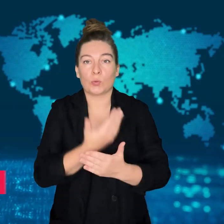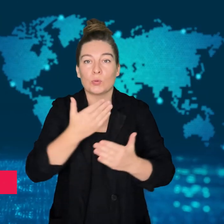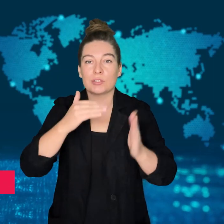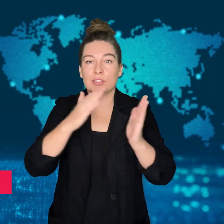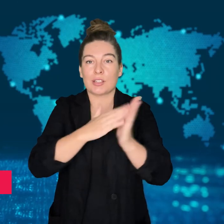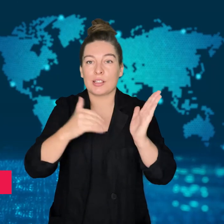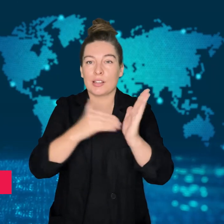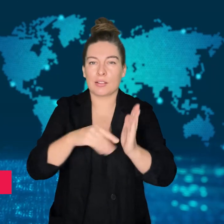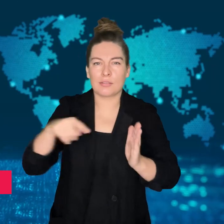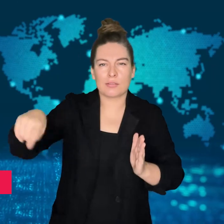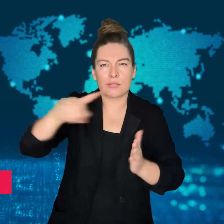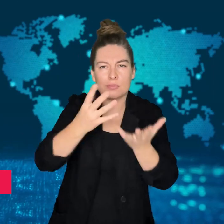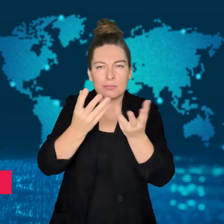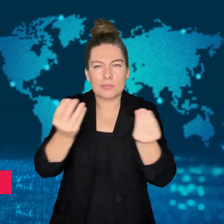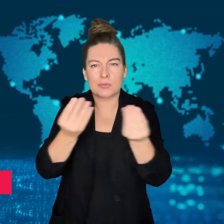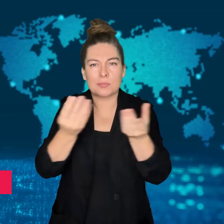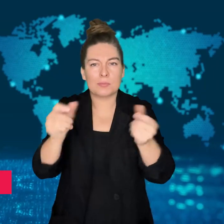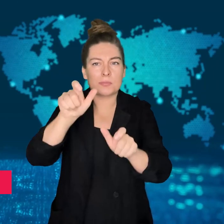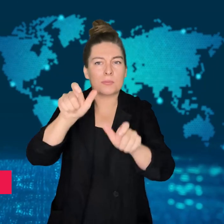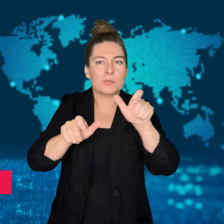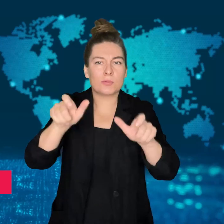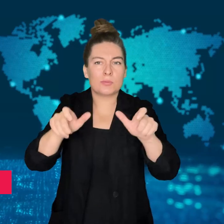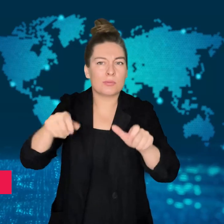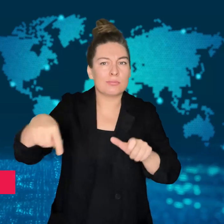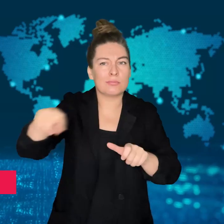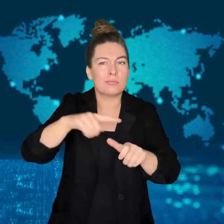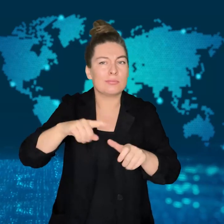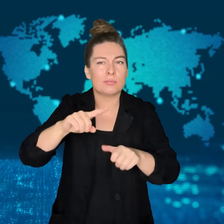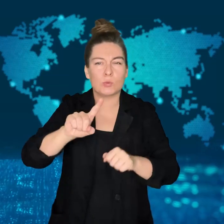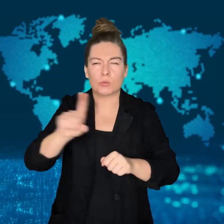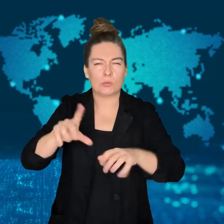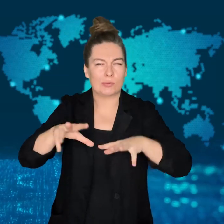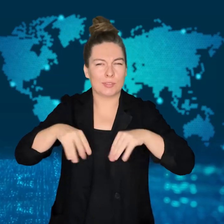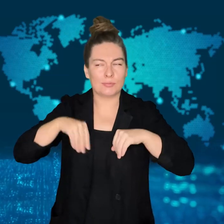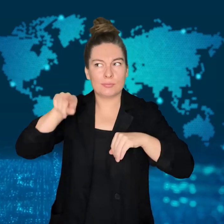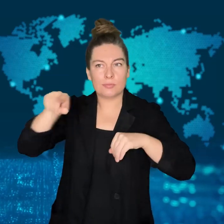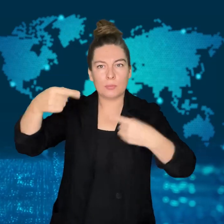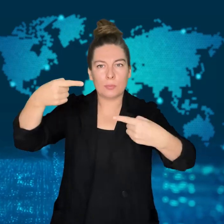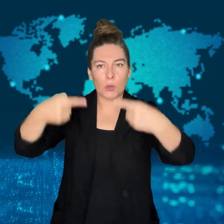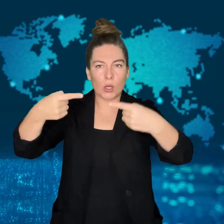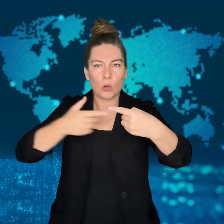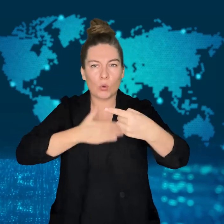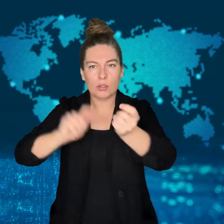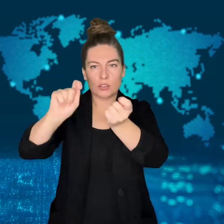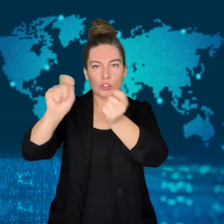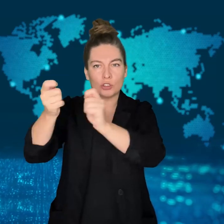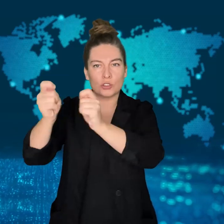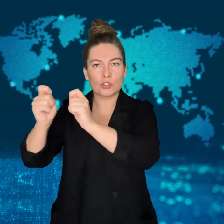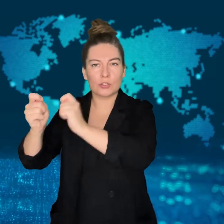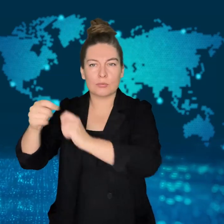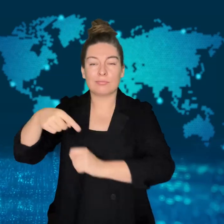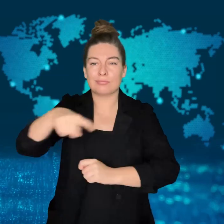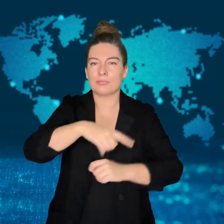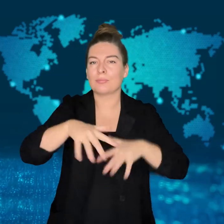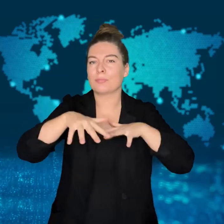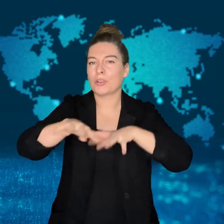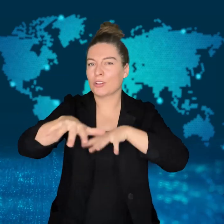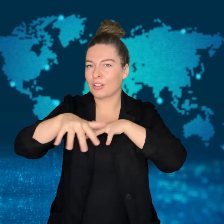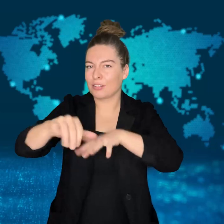[MONIKA]: Thousands of people in New Zealand are protesting changes